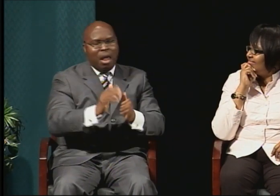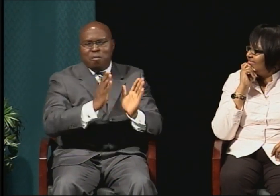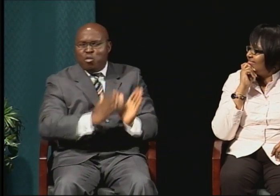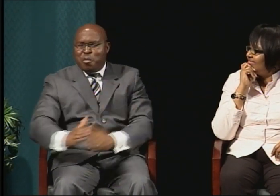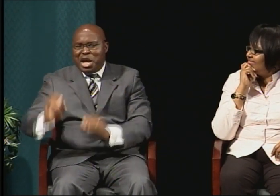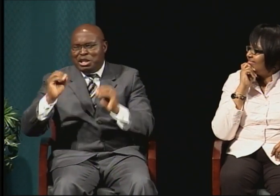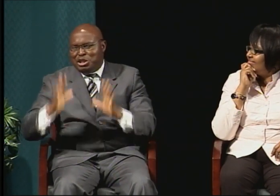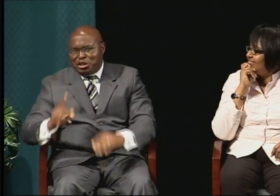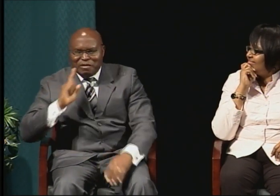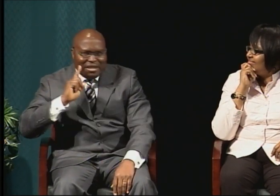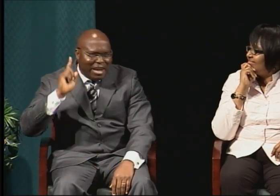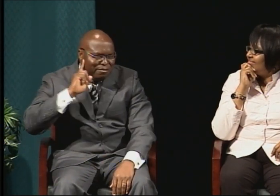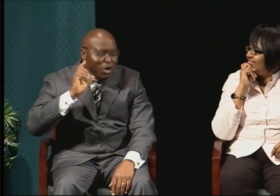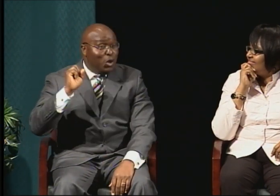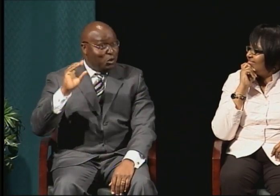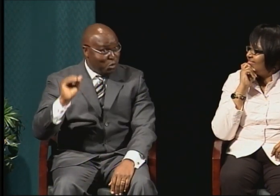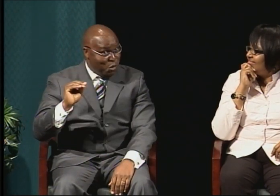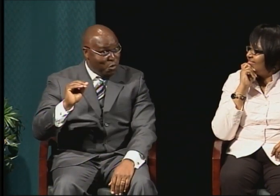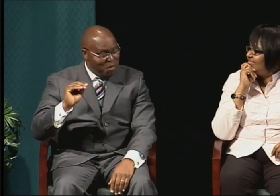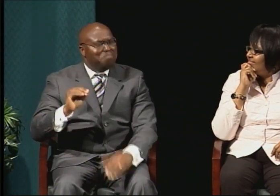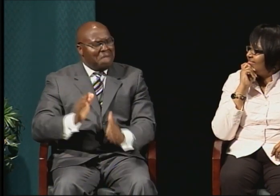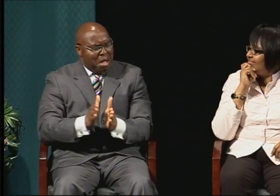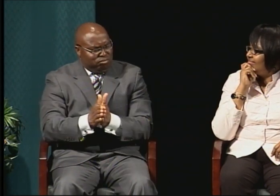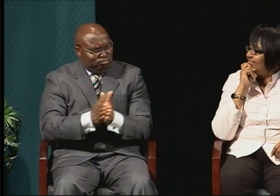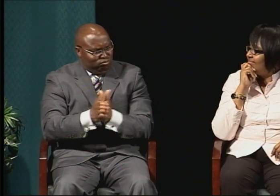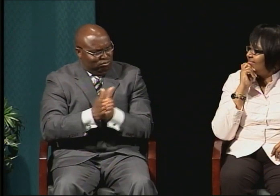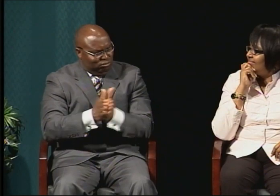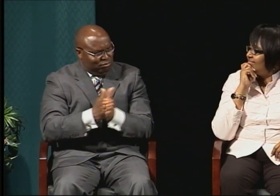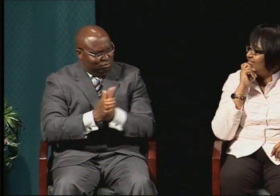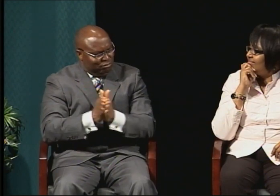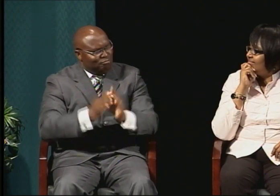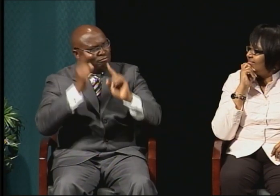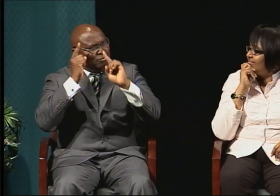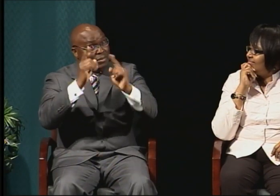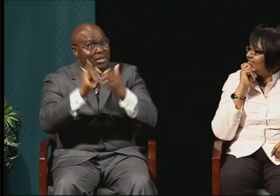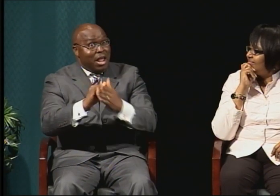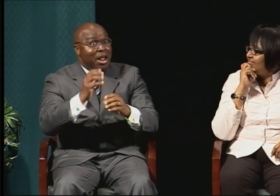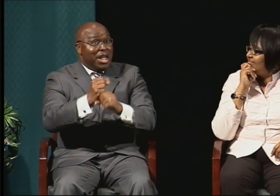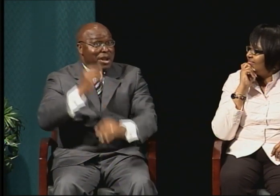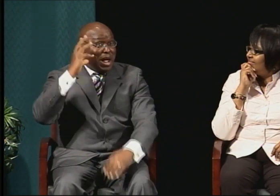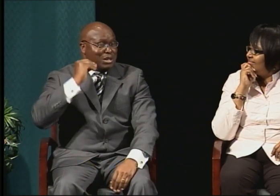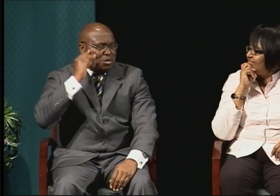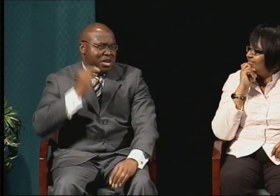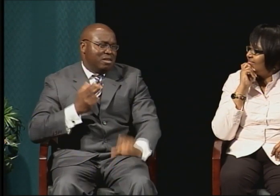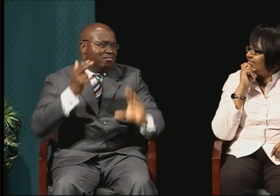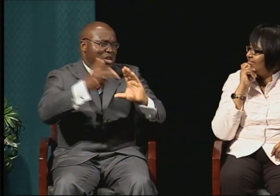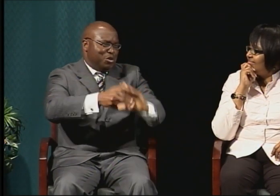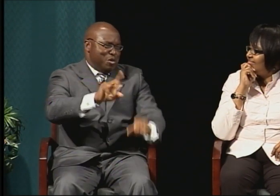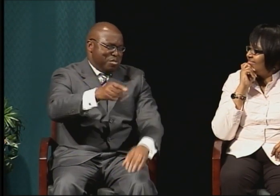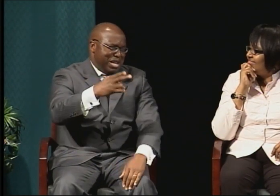And so after satisfying my years of experience,